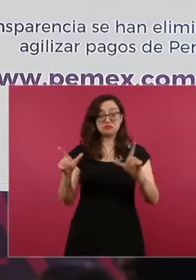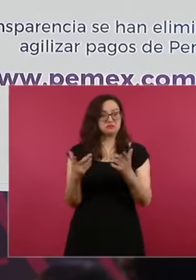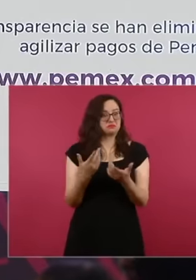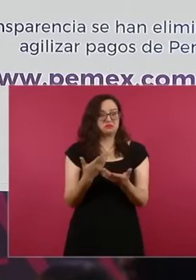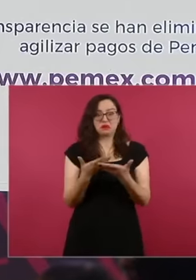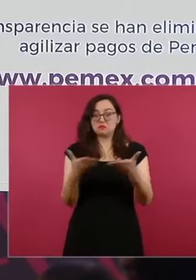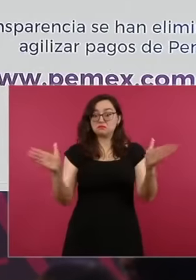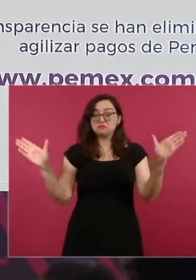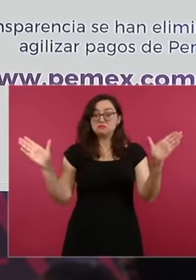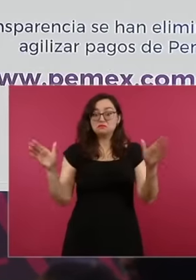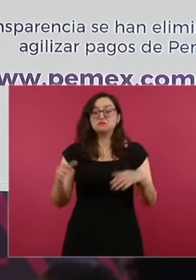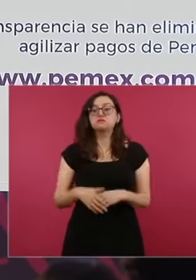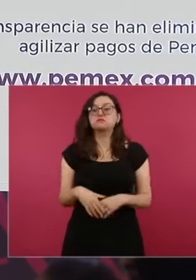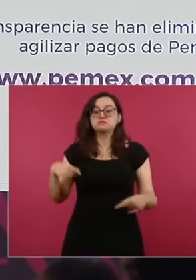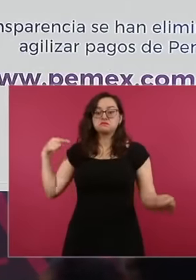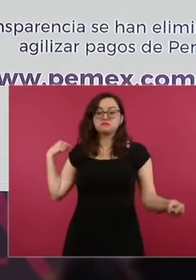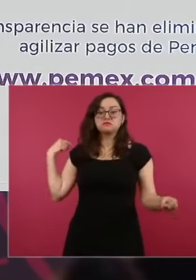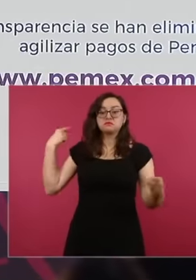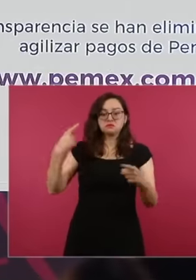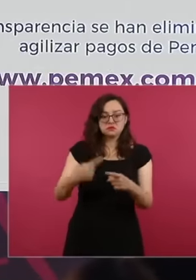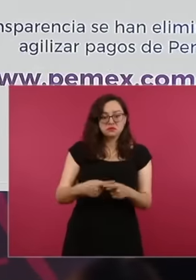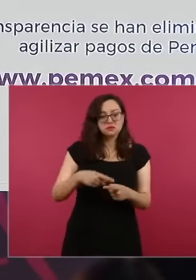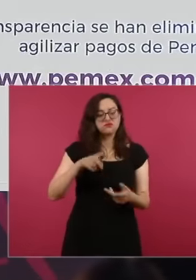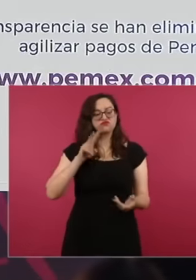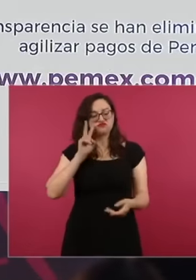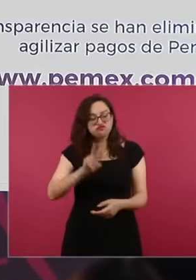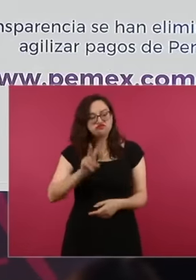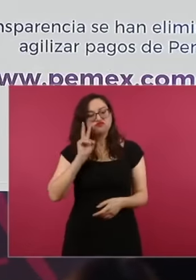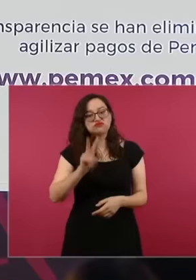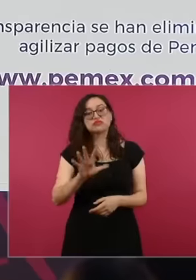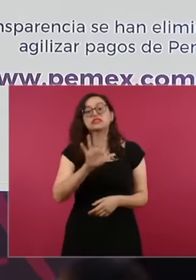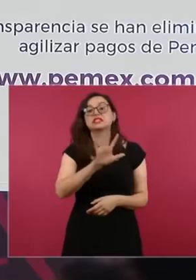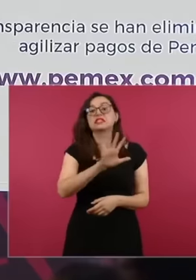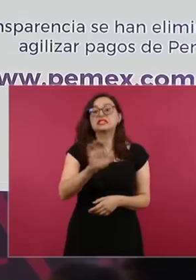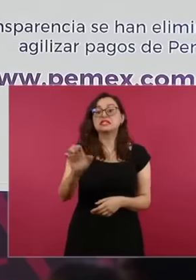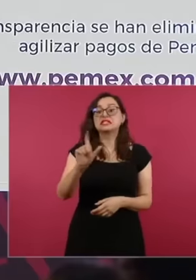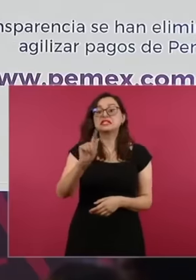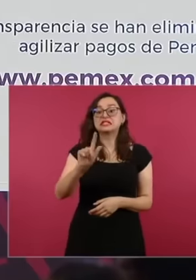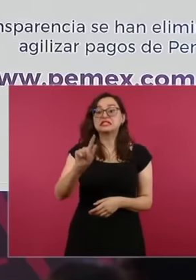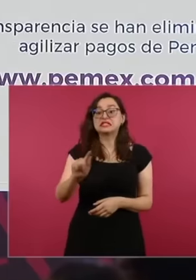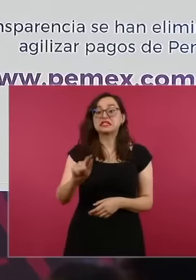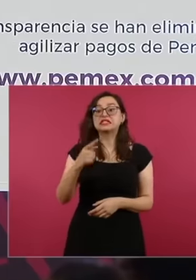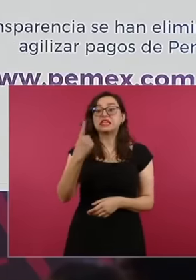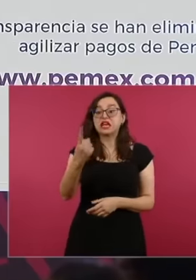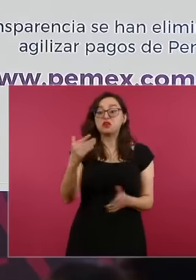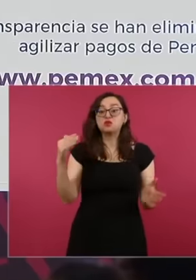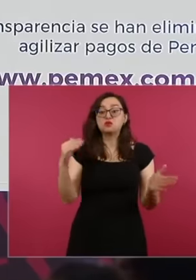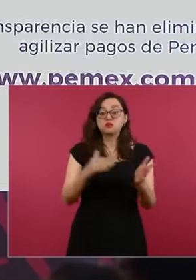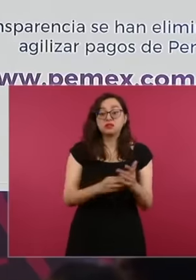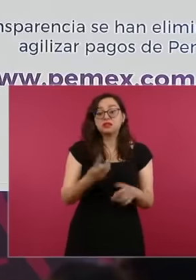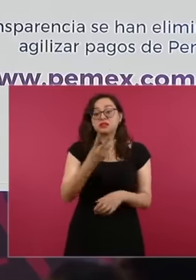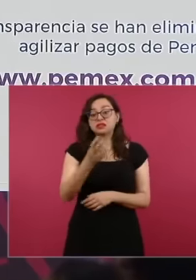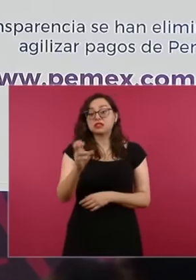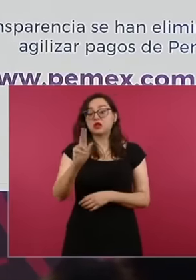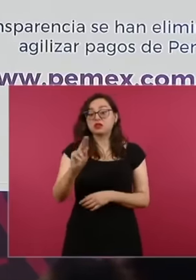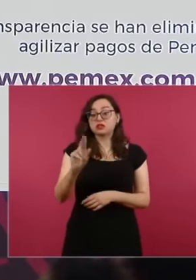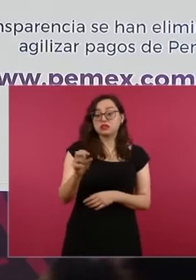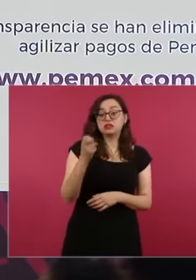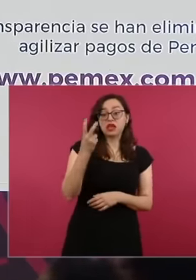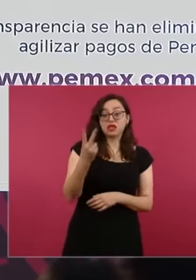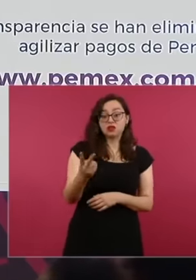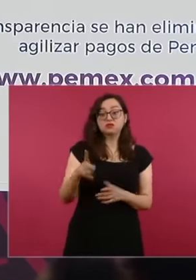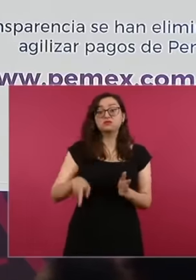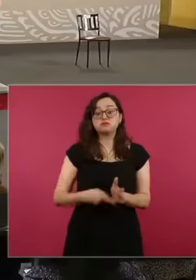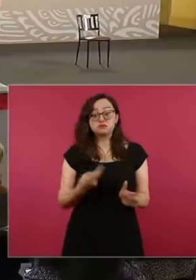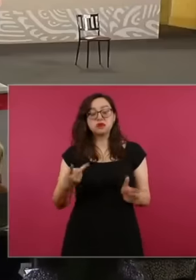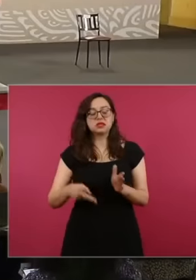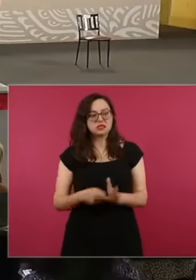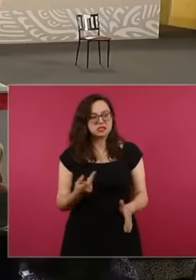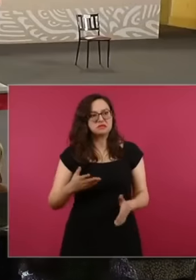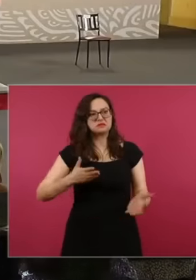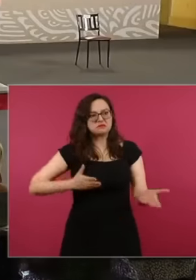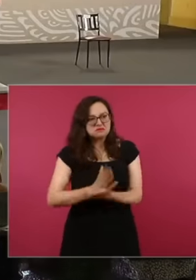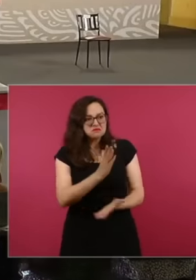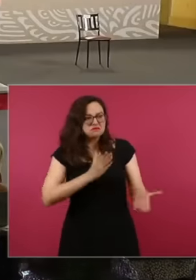57,138 visits, that is, many people come in and have downloaded because there are contracts,